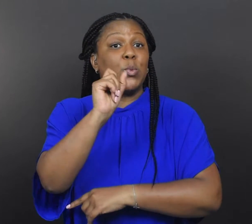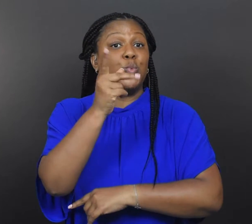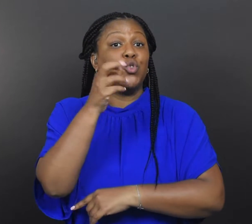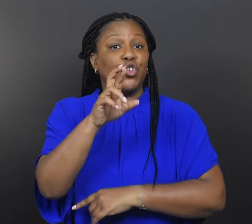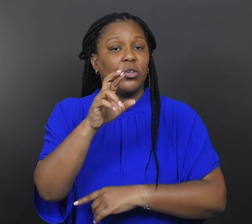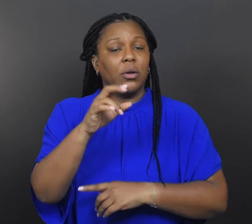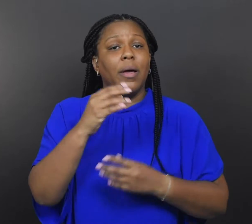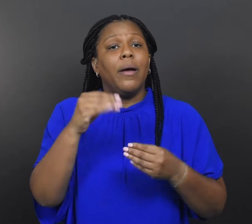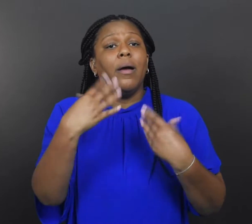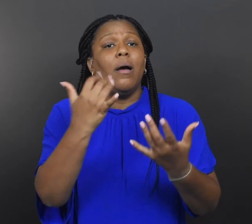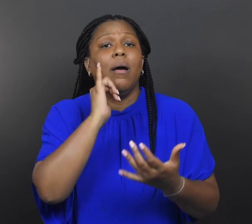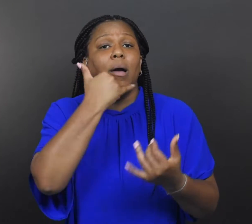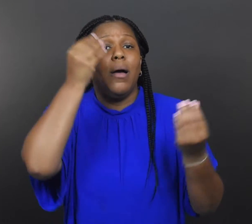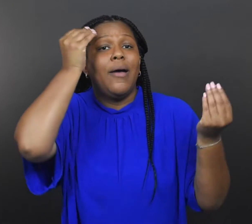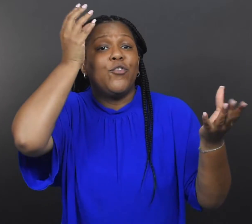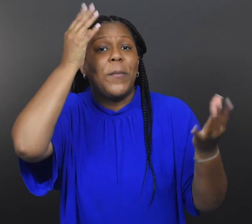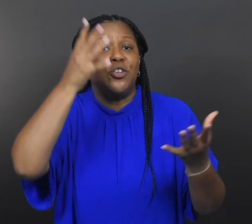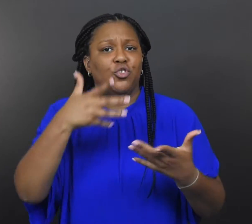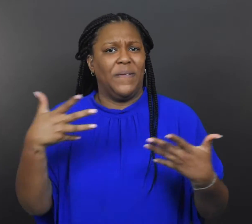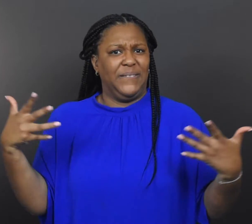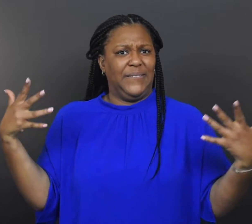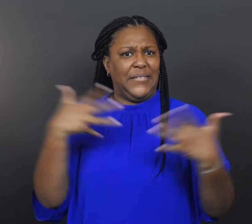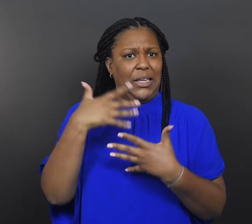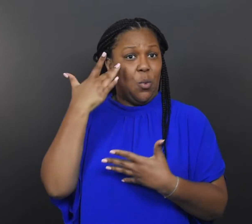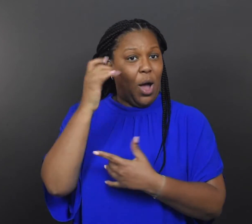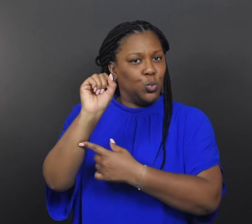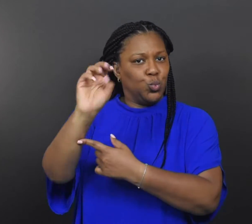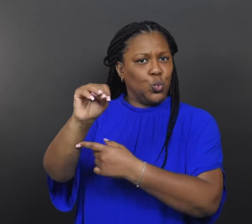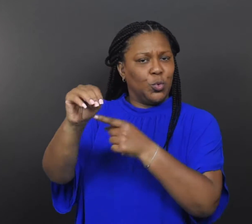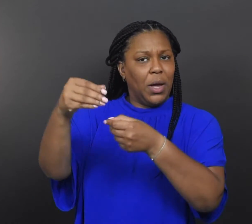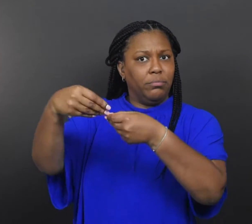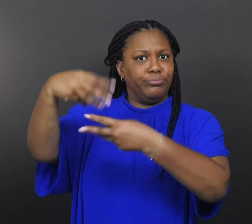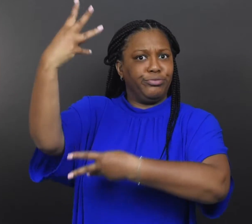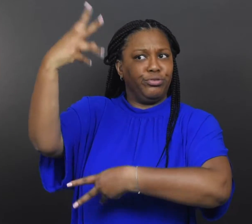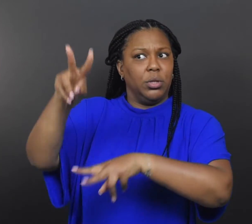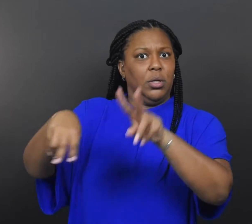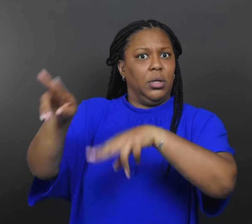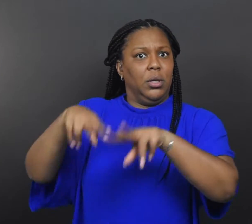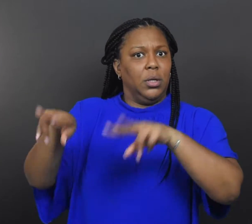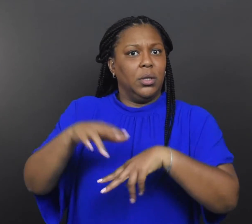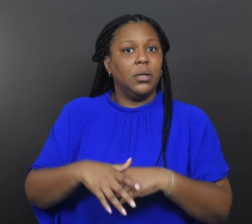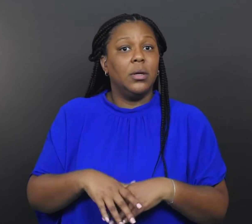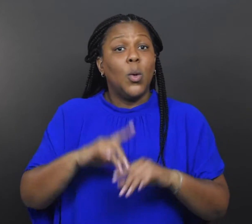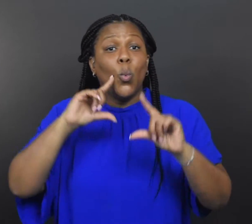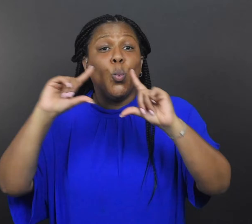and fear on social media.